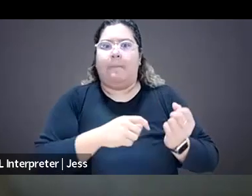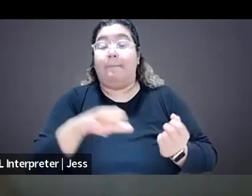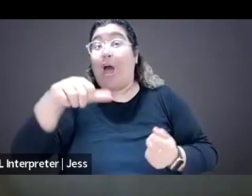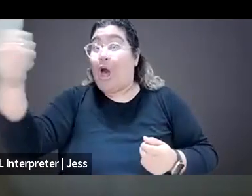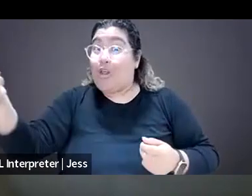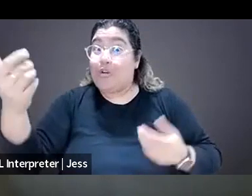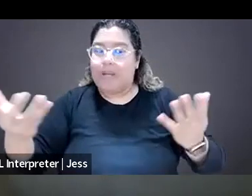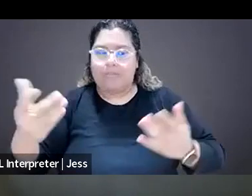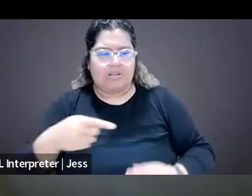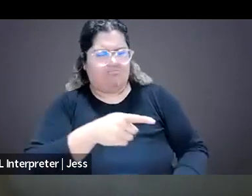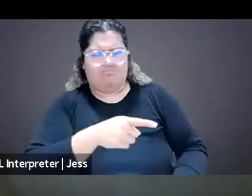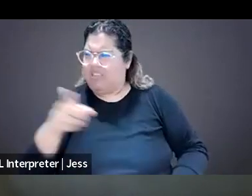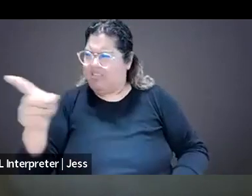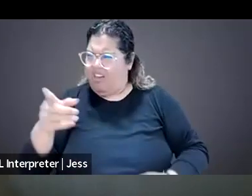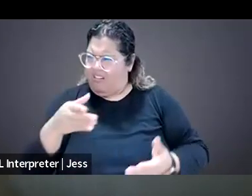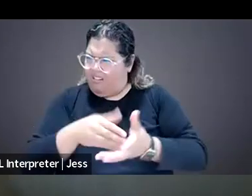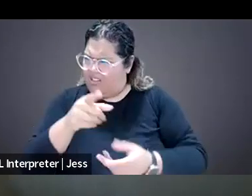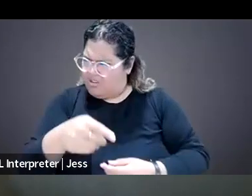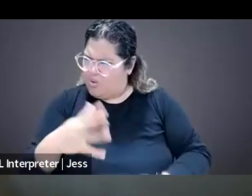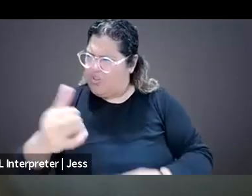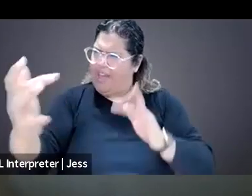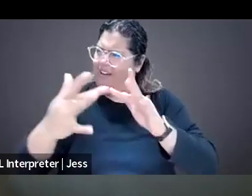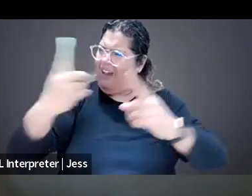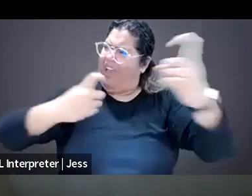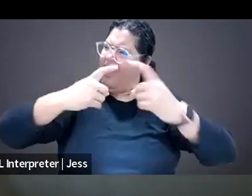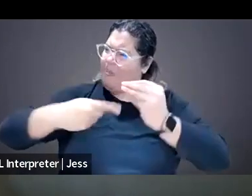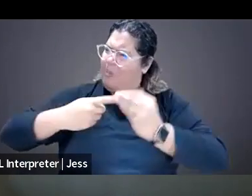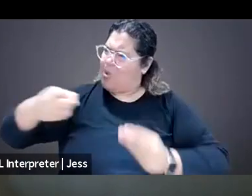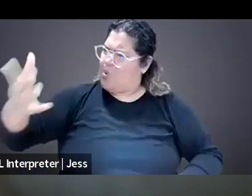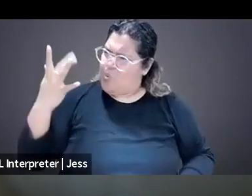You know, why are people always reaching out, sending thousands of messages?